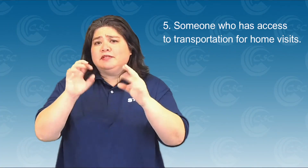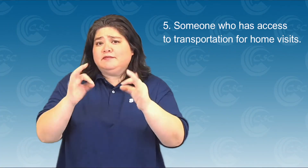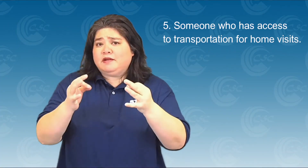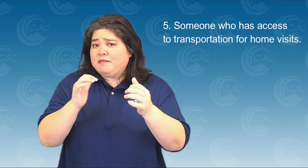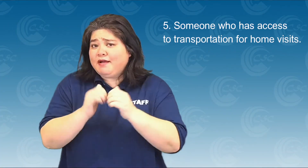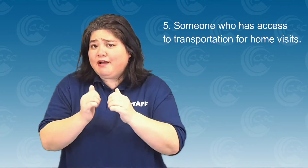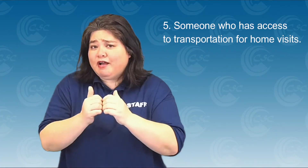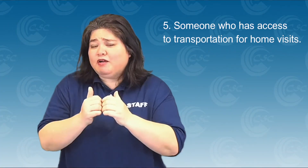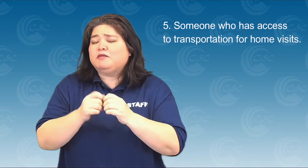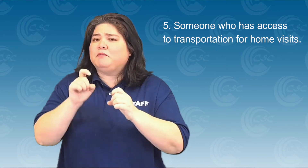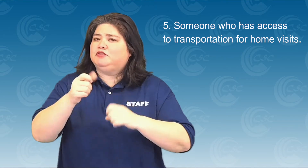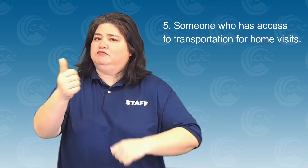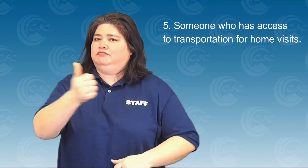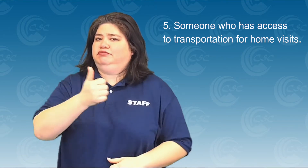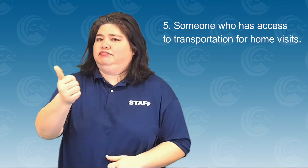Fifth, we'd like someone who has access to transportation for home visits.